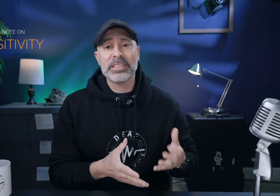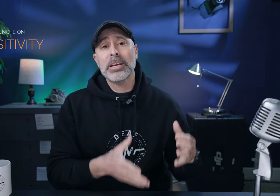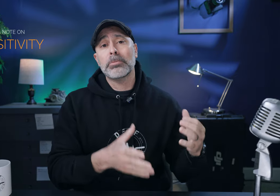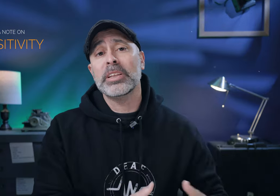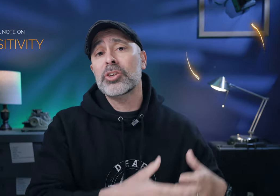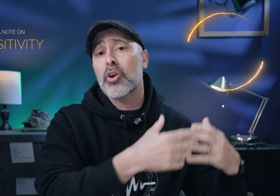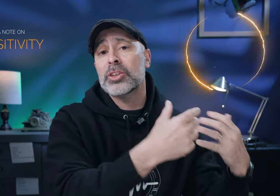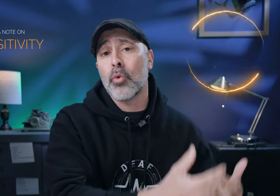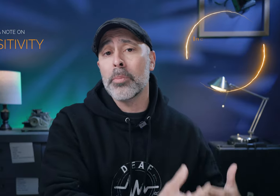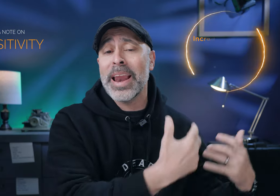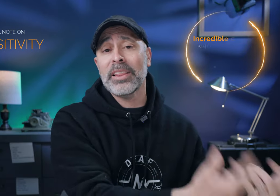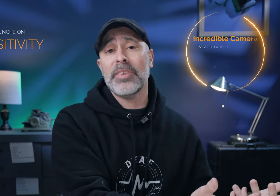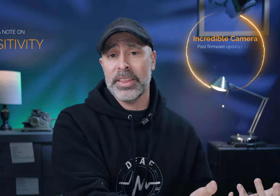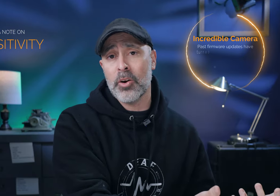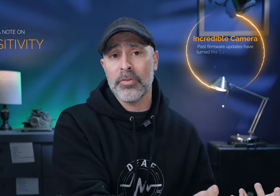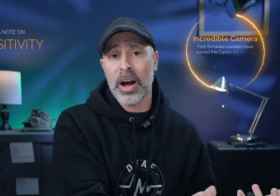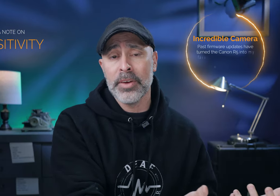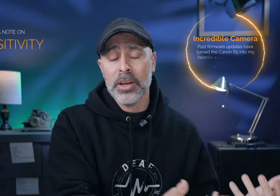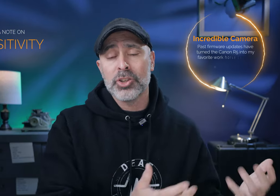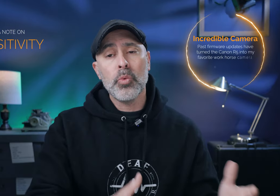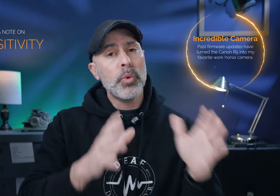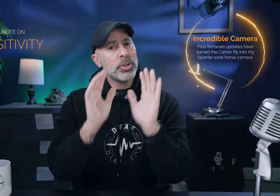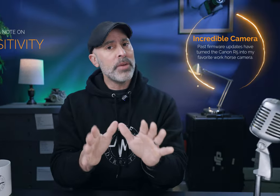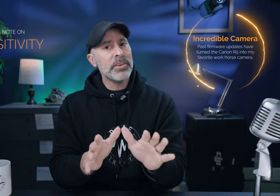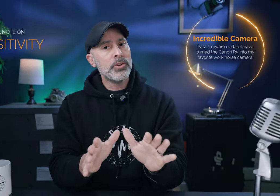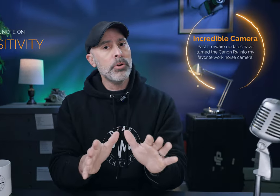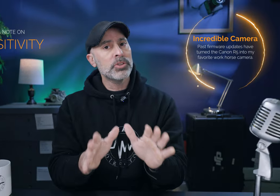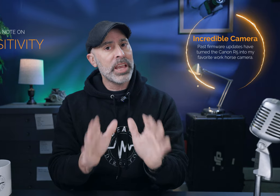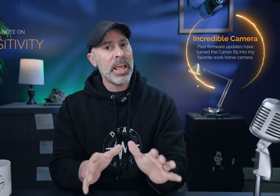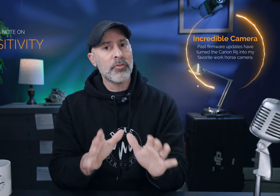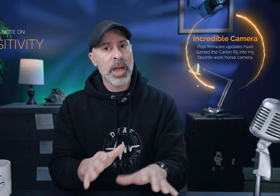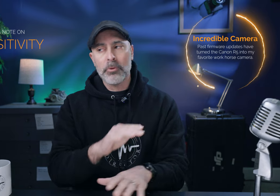actually completely transformed and elevated the R5 so we do have to have kudos to Canon for